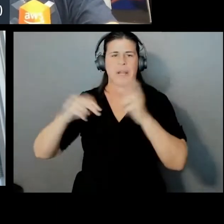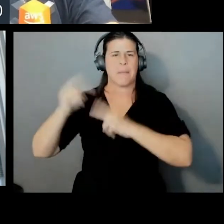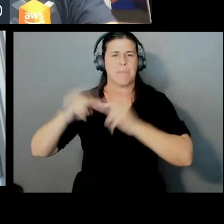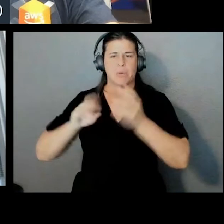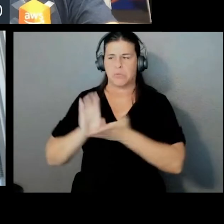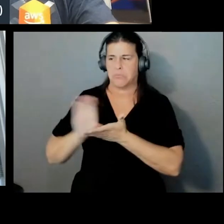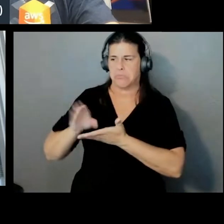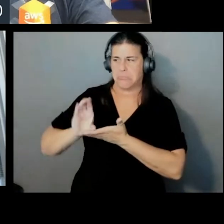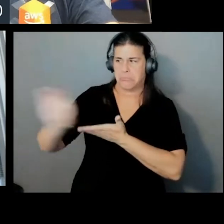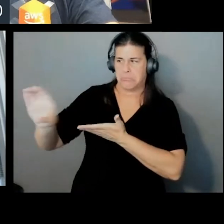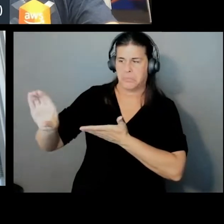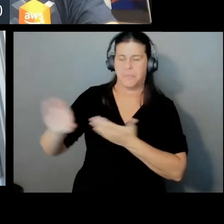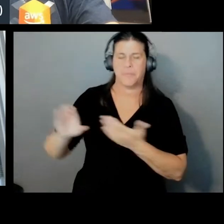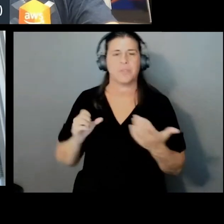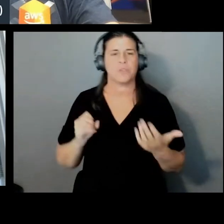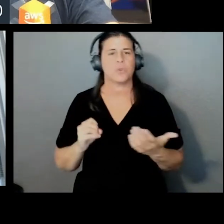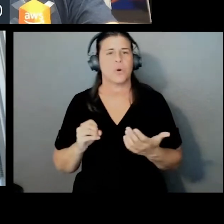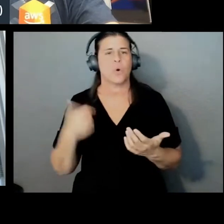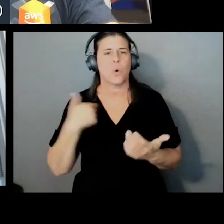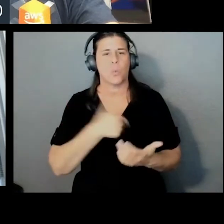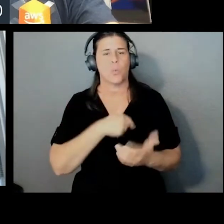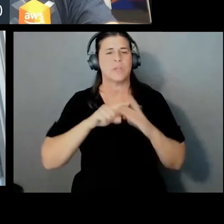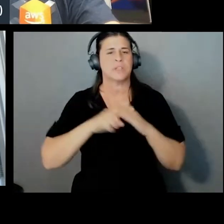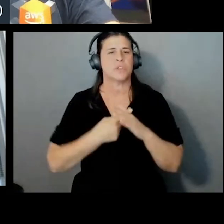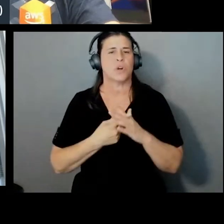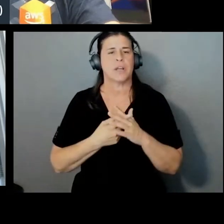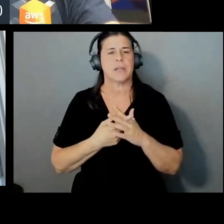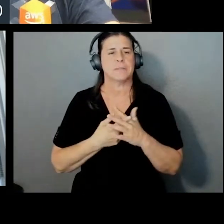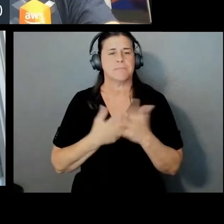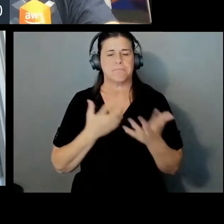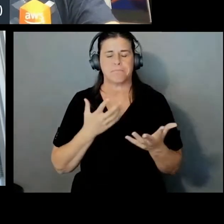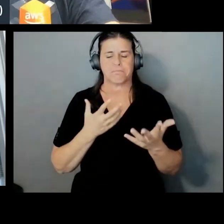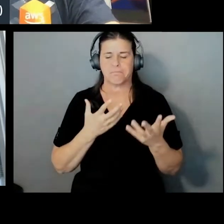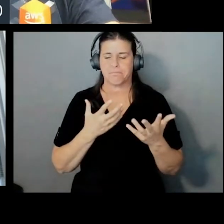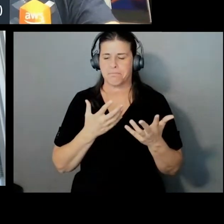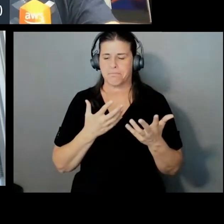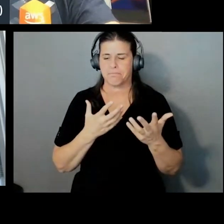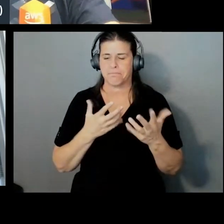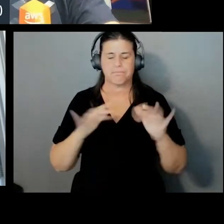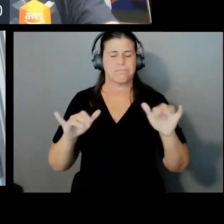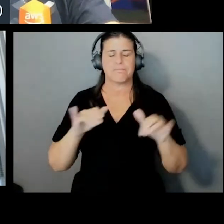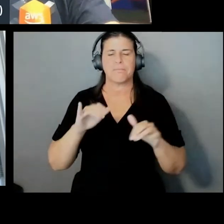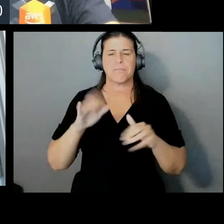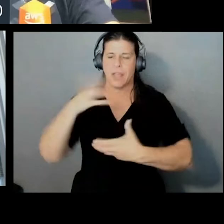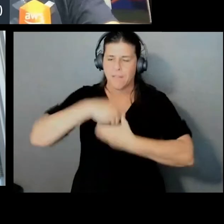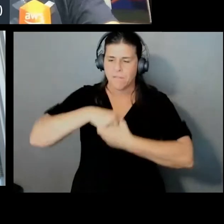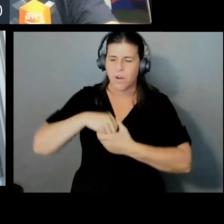So when we started putting this product into the enterprise, or more specifically when we started going to customers